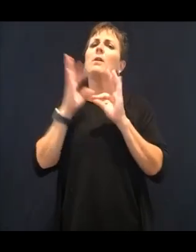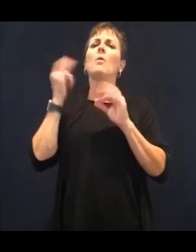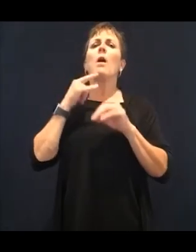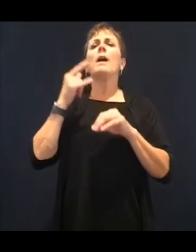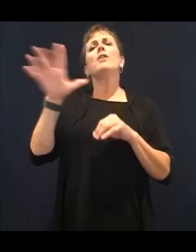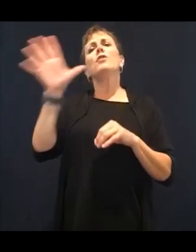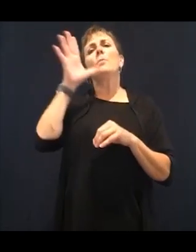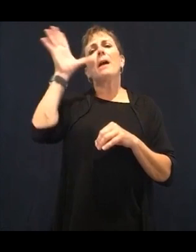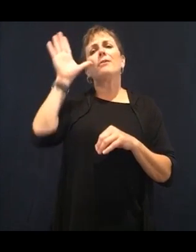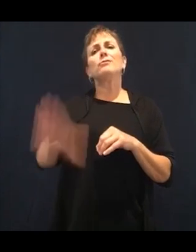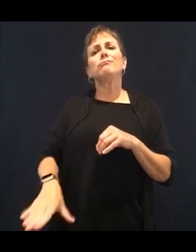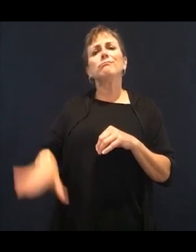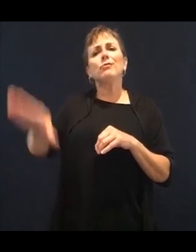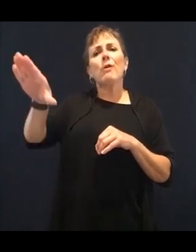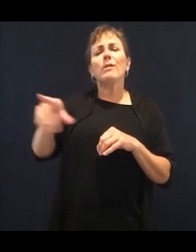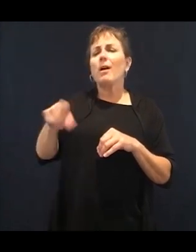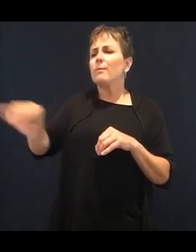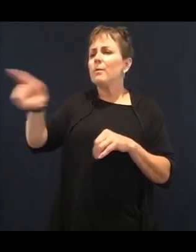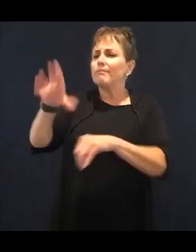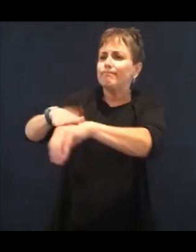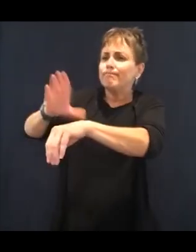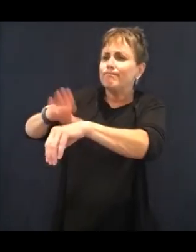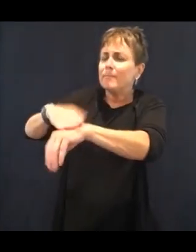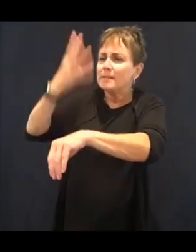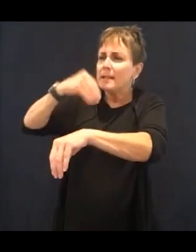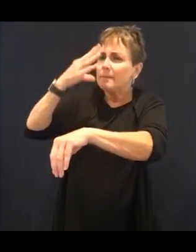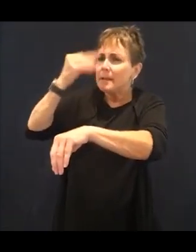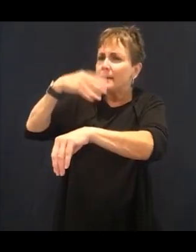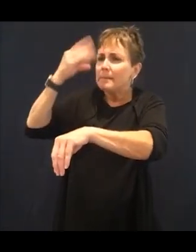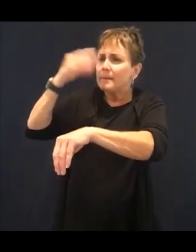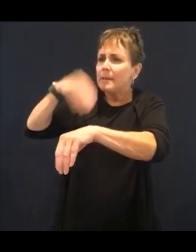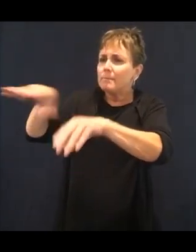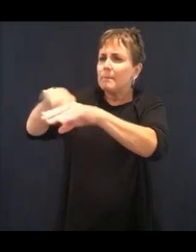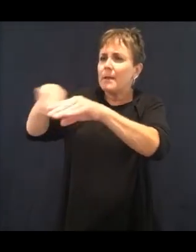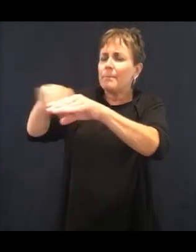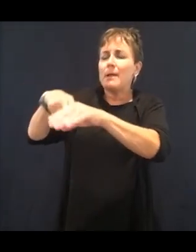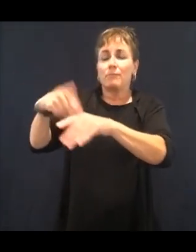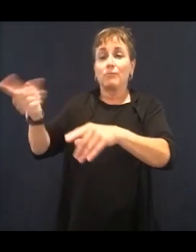How many hours of sleep you get each night is extremely